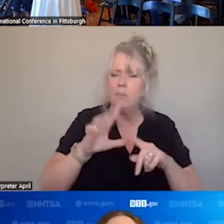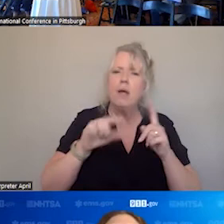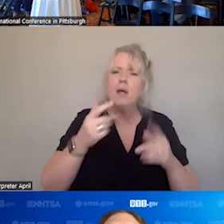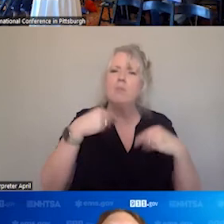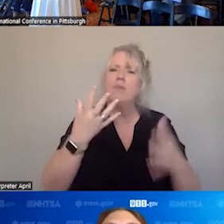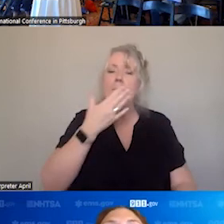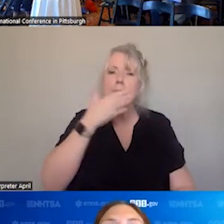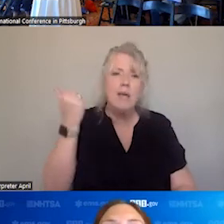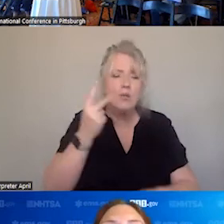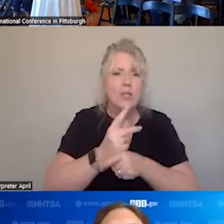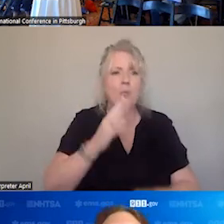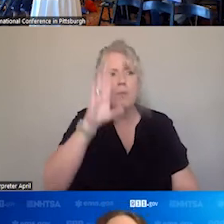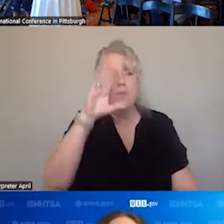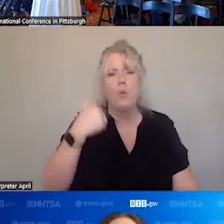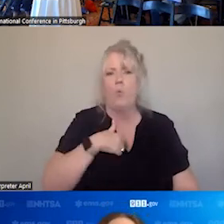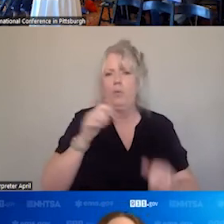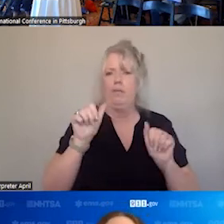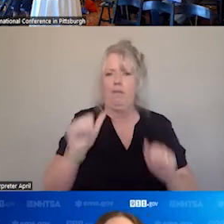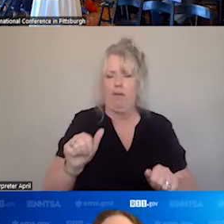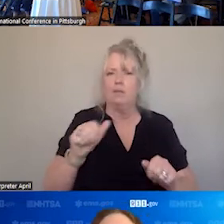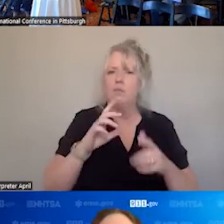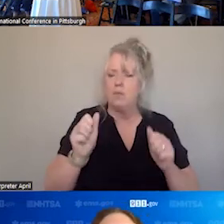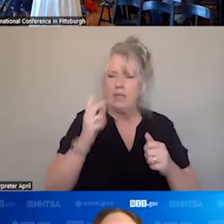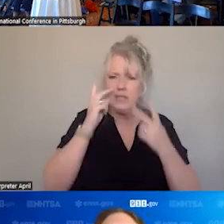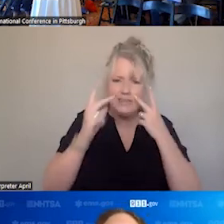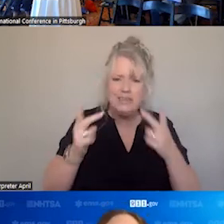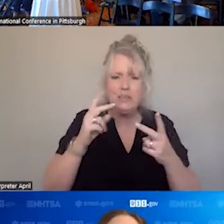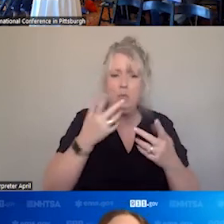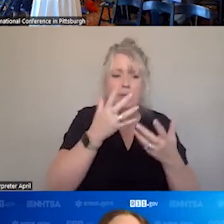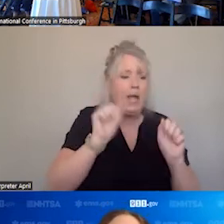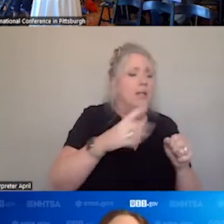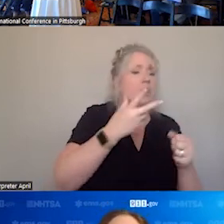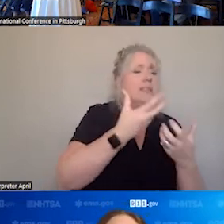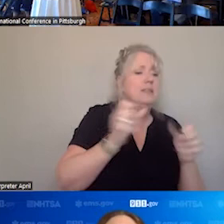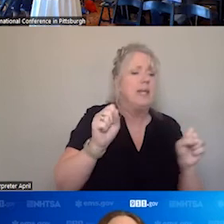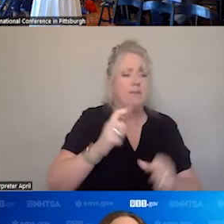KNOW WE CAN. WE KNOW THAT THERE IS ABILITY TO SAVE THE LIVES. AND REDUCE INJURIES ON THE ROADWAYS.